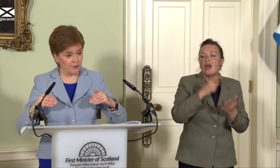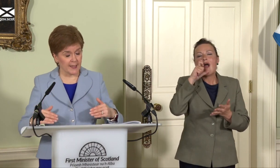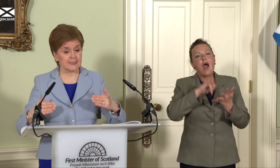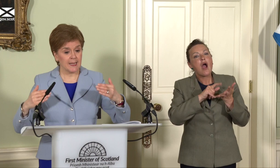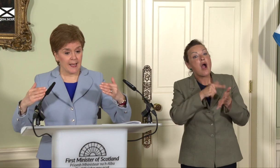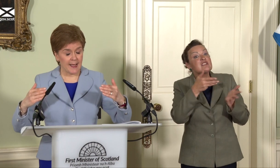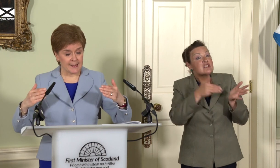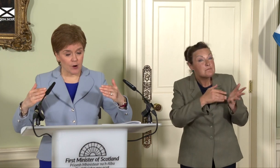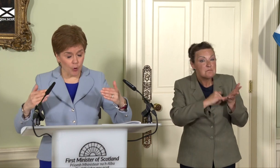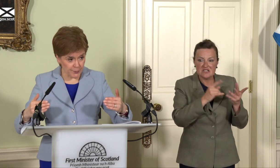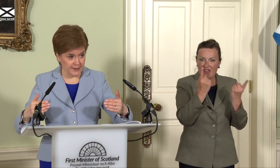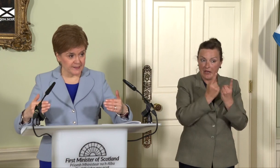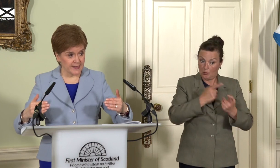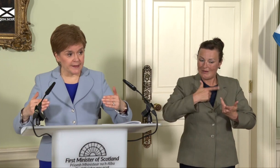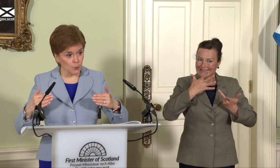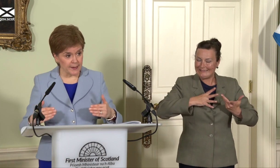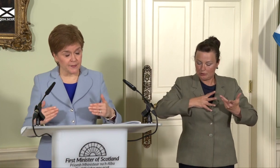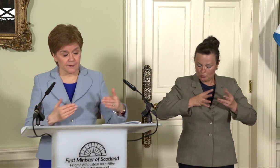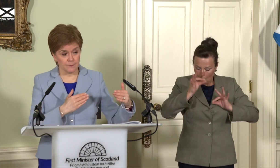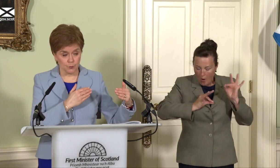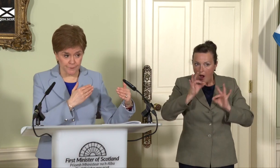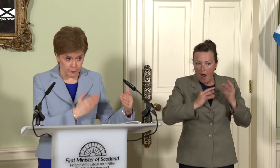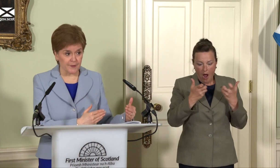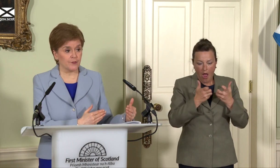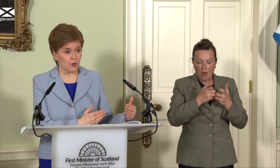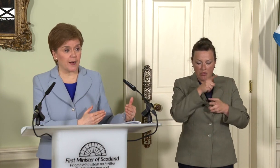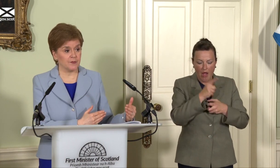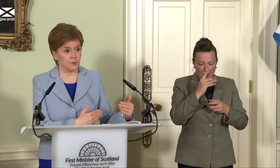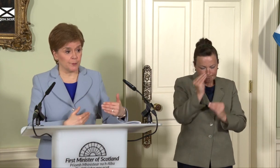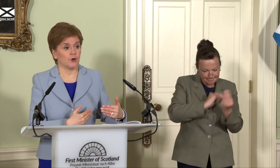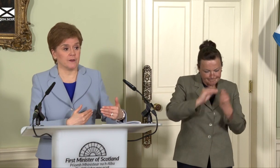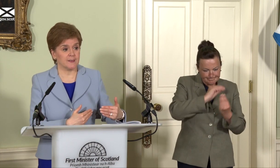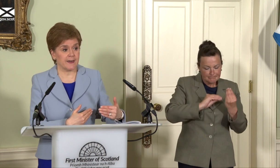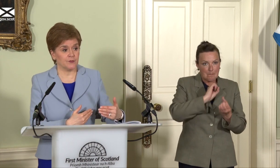that operates in a way that would fulfil the requirements that would be on us in terms of